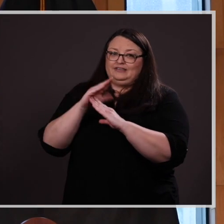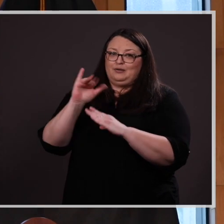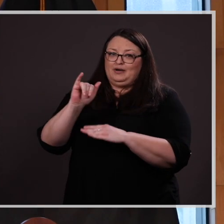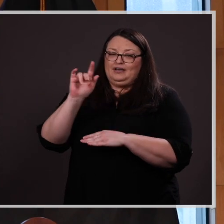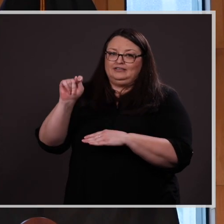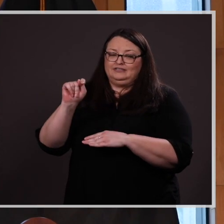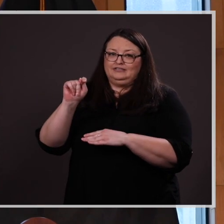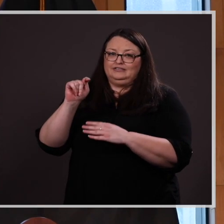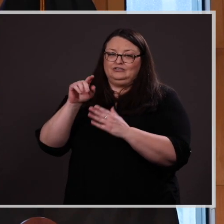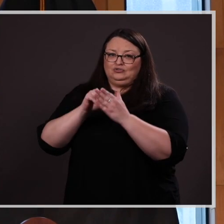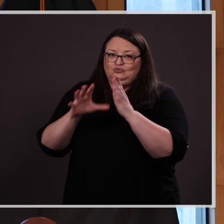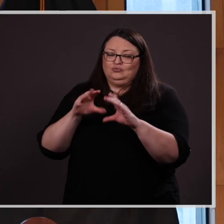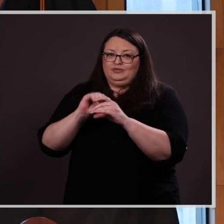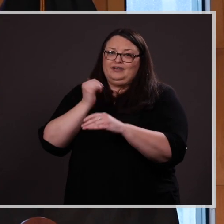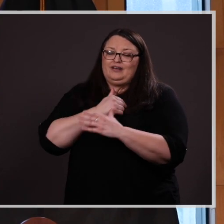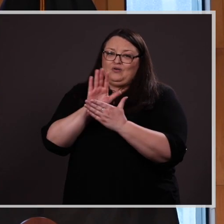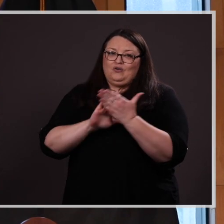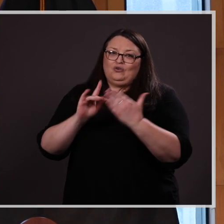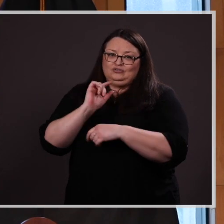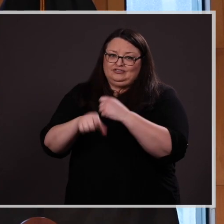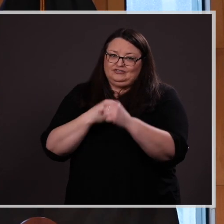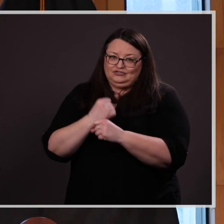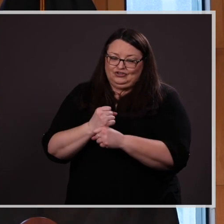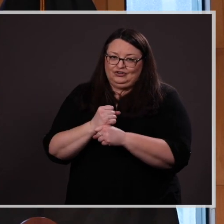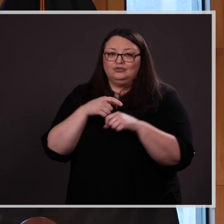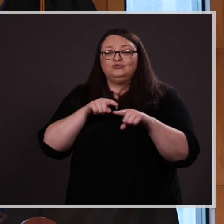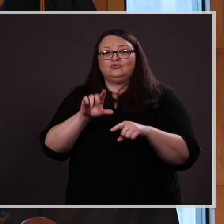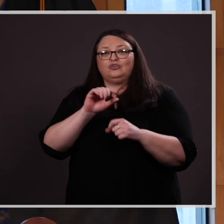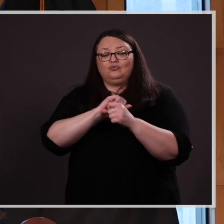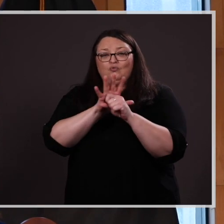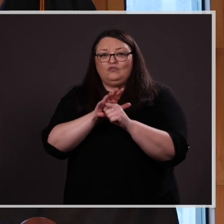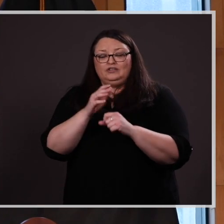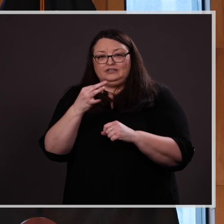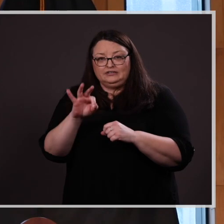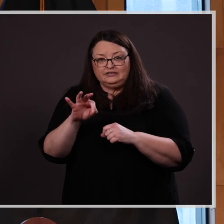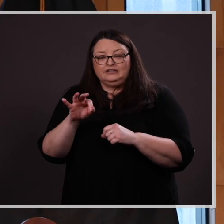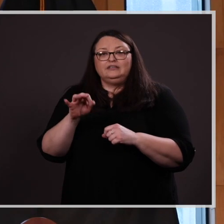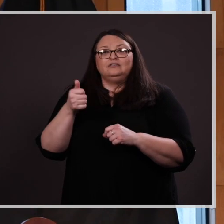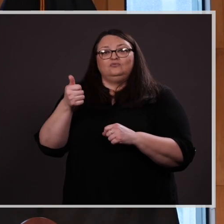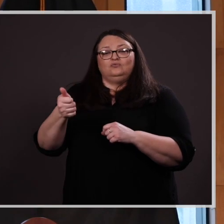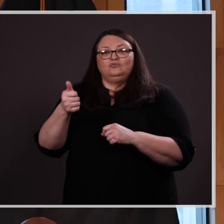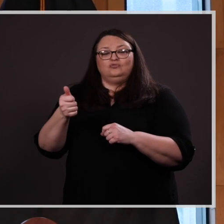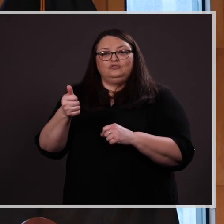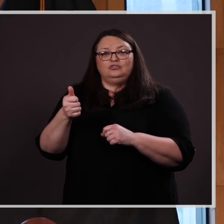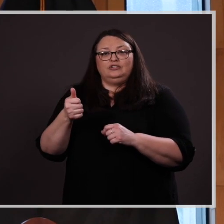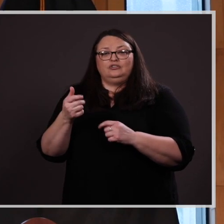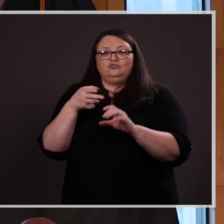college this year. During Covid-19, Kaitlyn joined TD Ameritrade